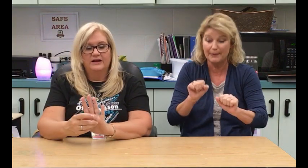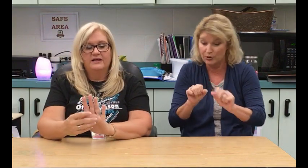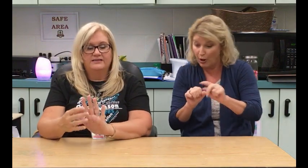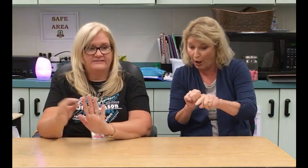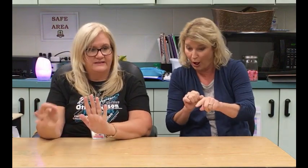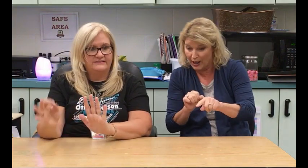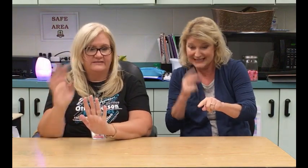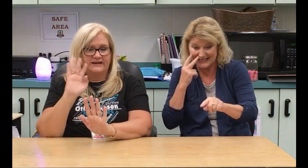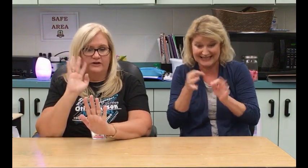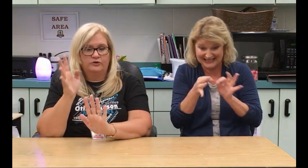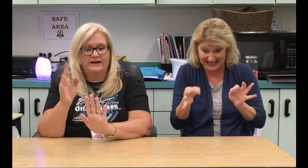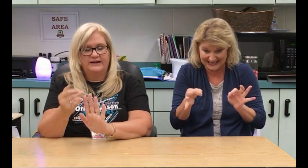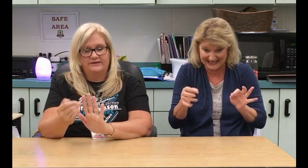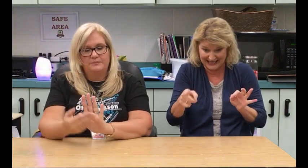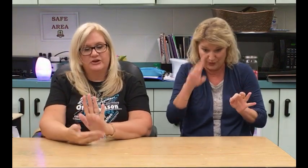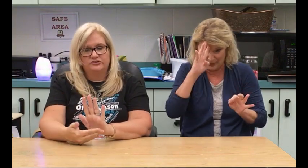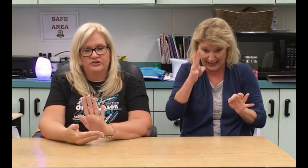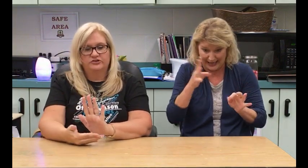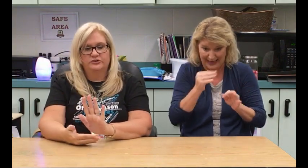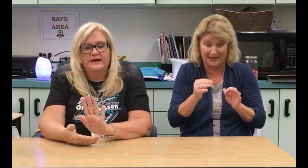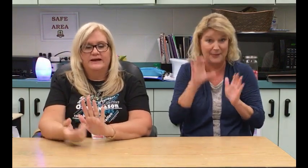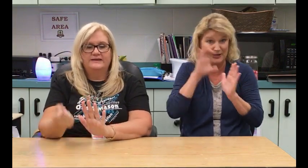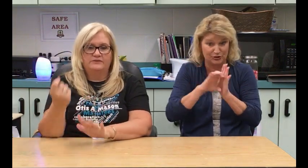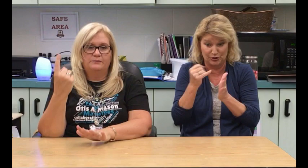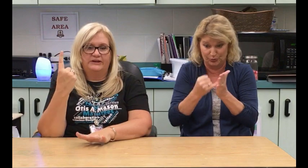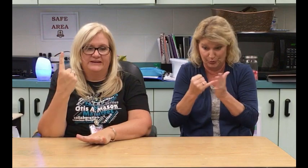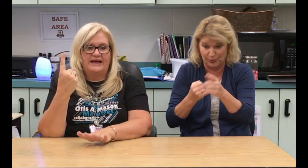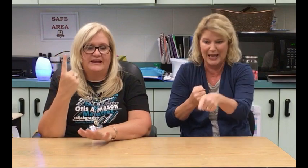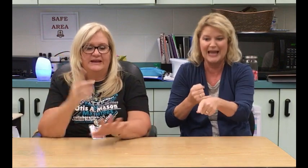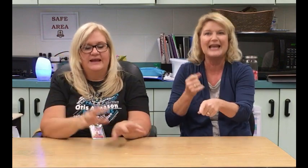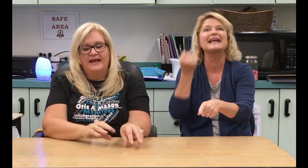the sentence that he created in the picture he drew. He was able to get it.